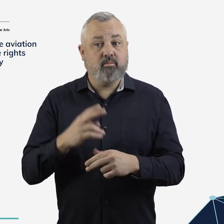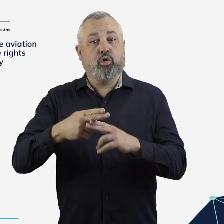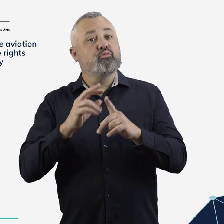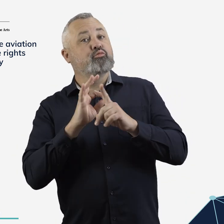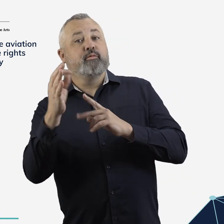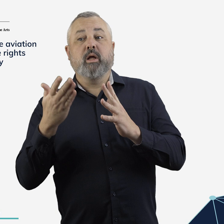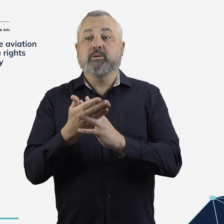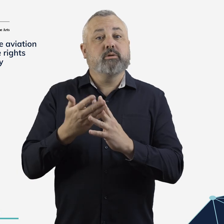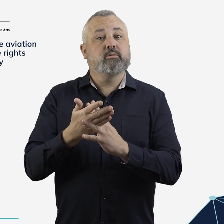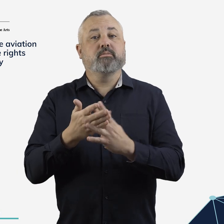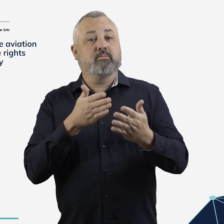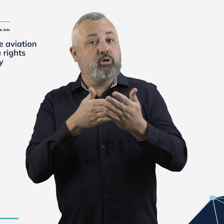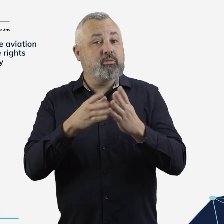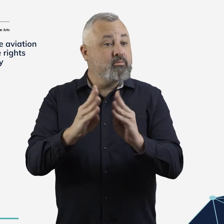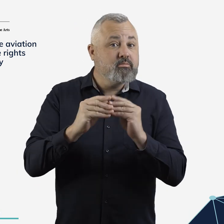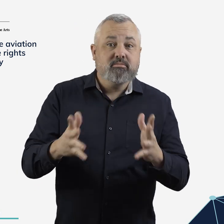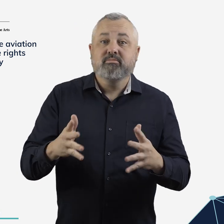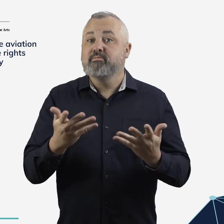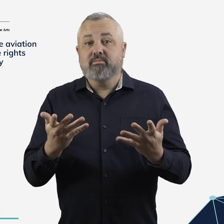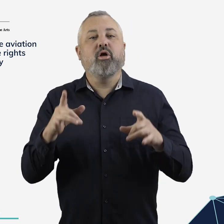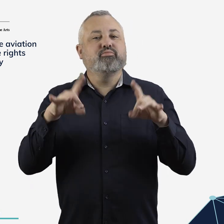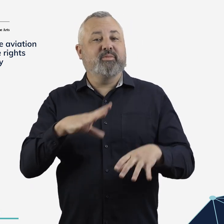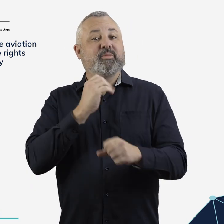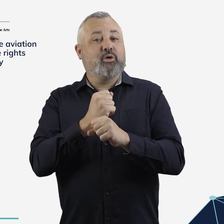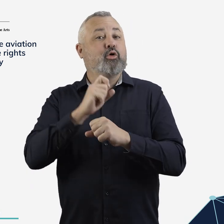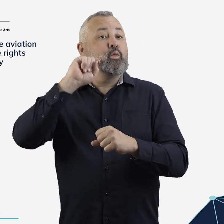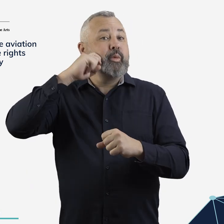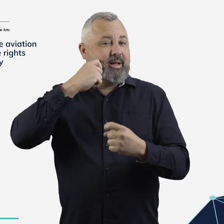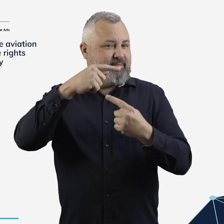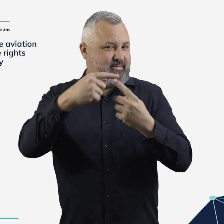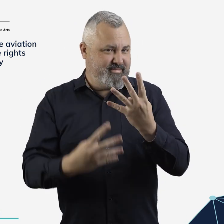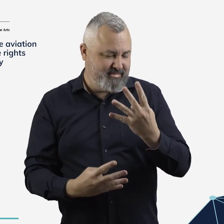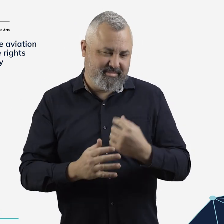To address the barriers described above, the Australian Government will: